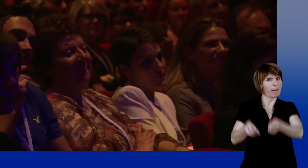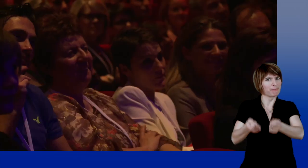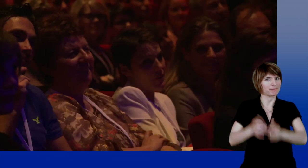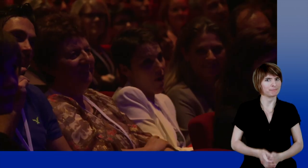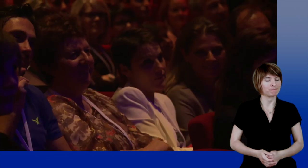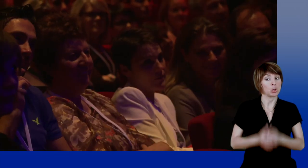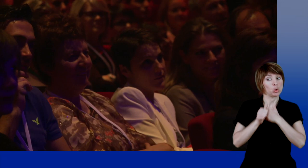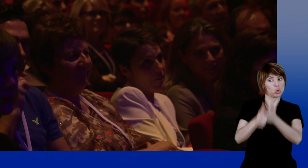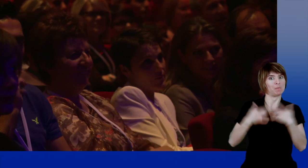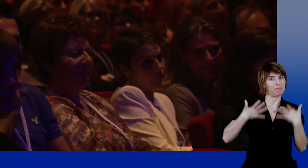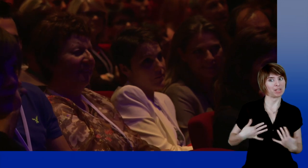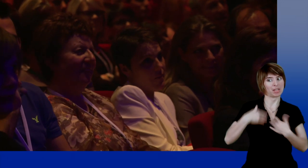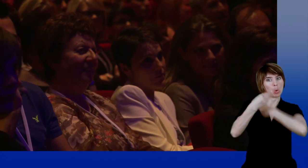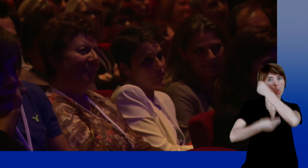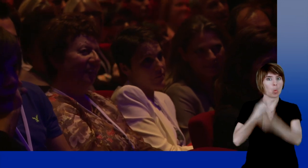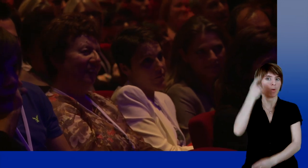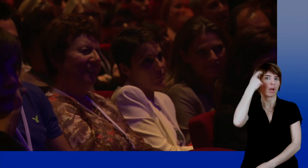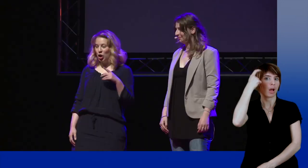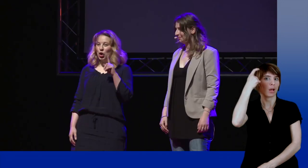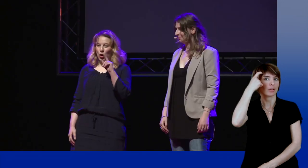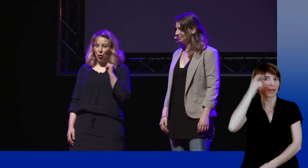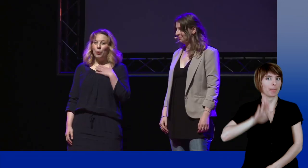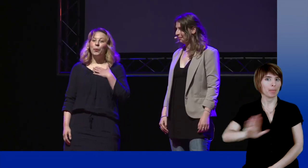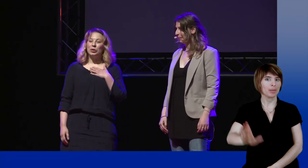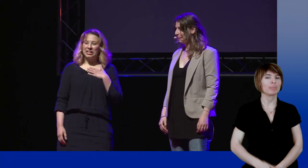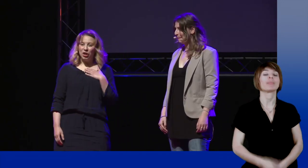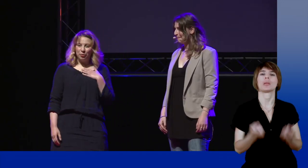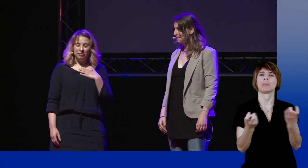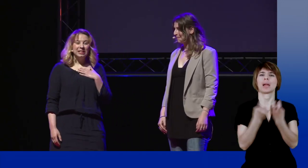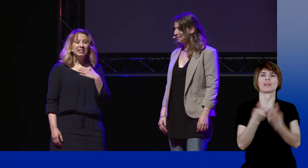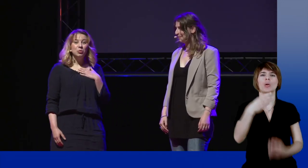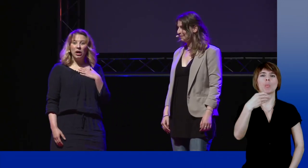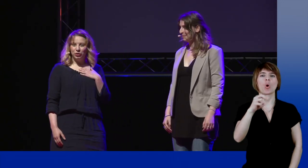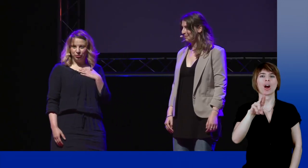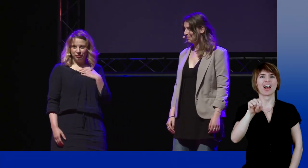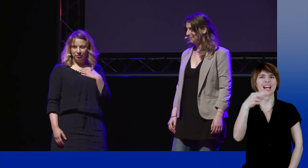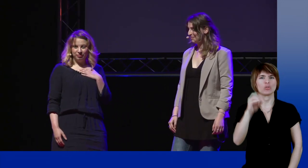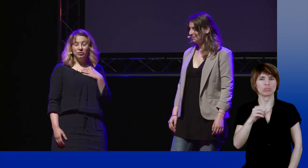according to a physical or emotional feature. Next example: Nadine Morano.